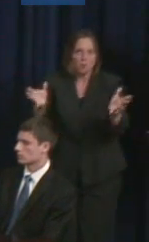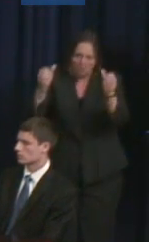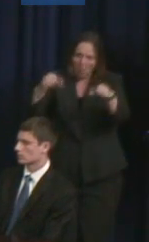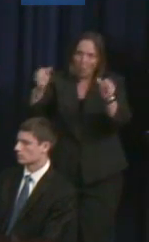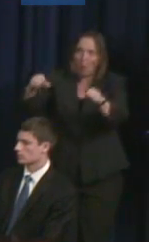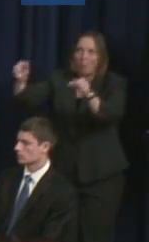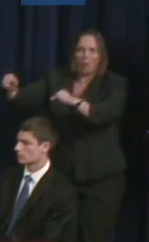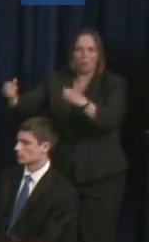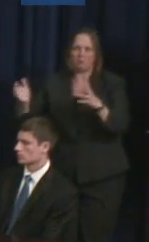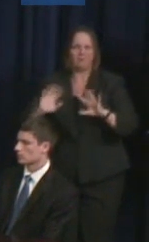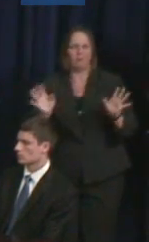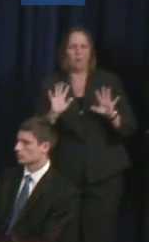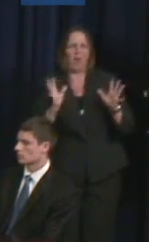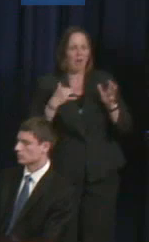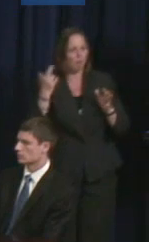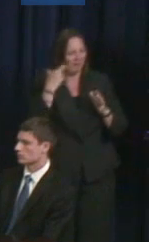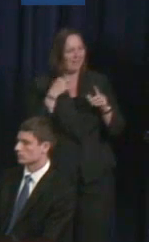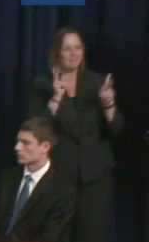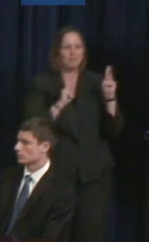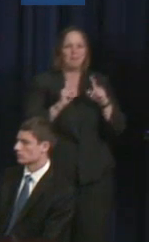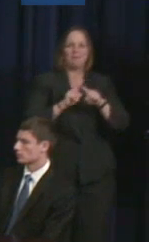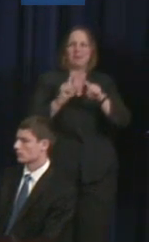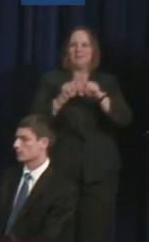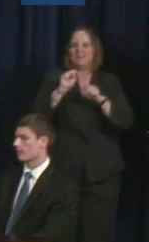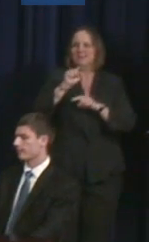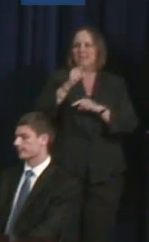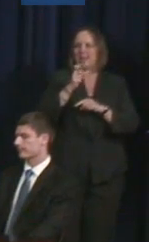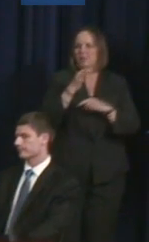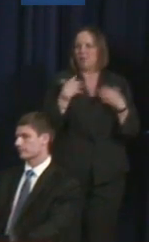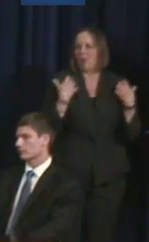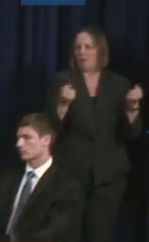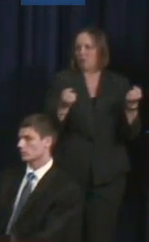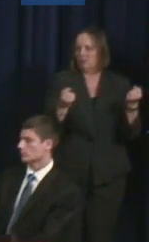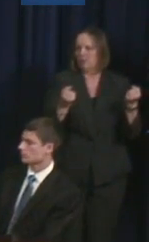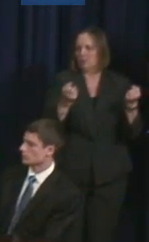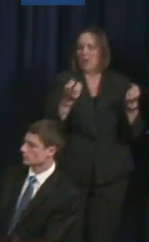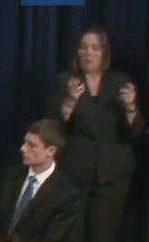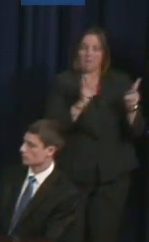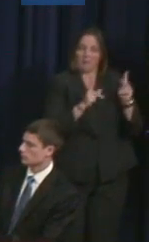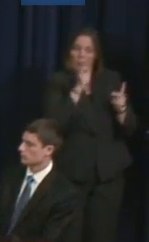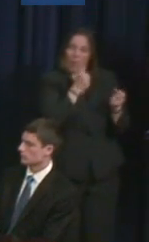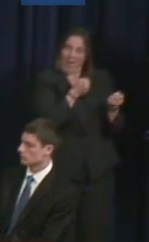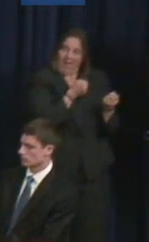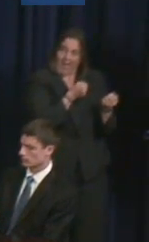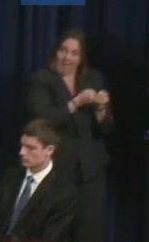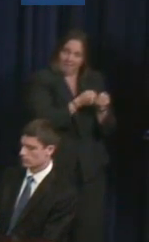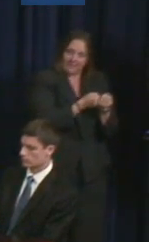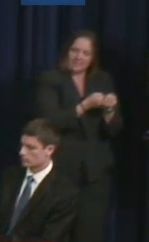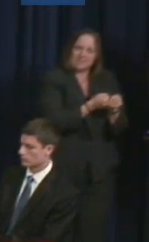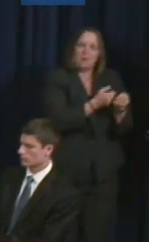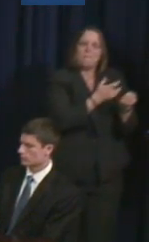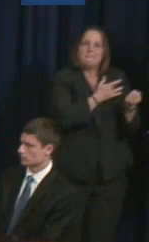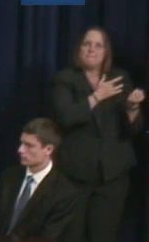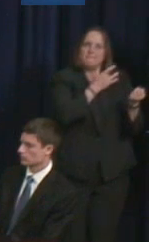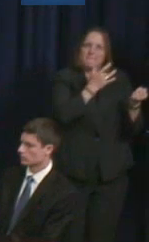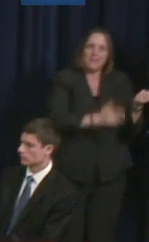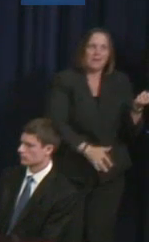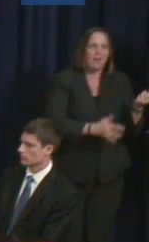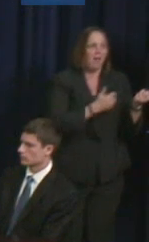and so just I think that a lot of advocates are coming from places where they have degrees and credentials that